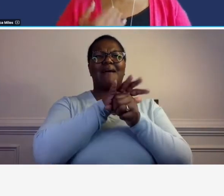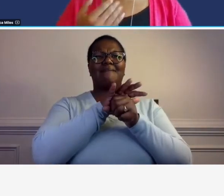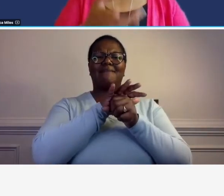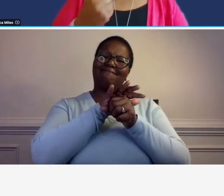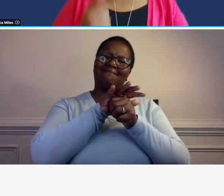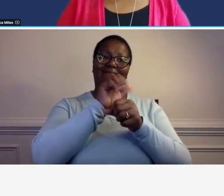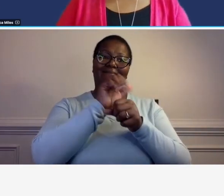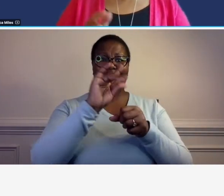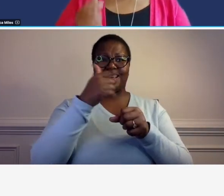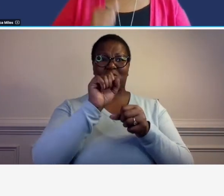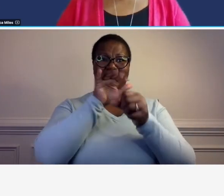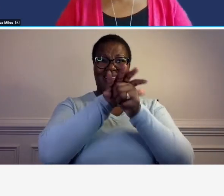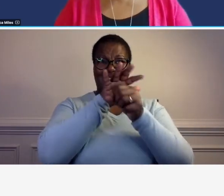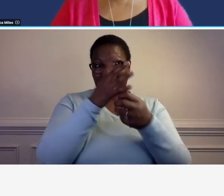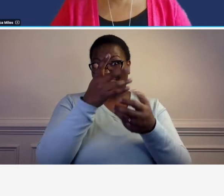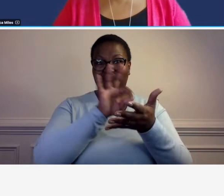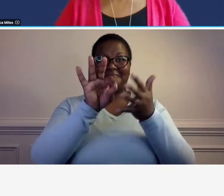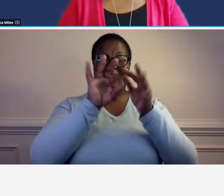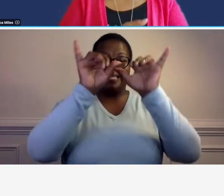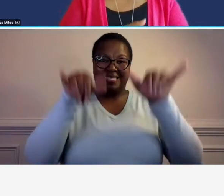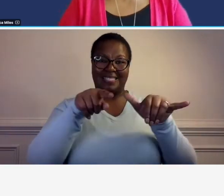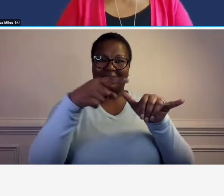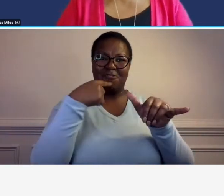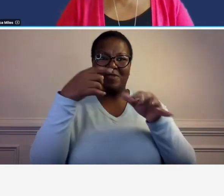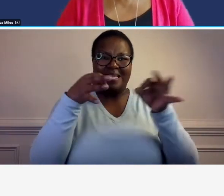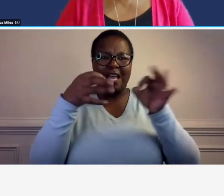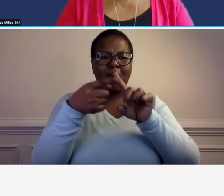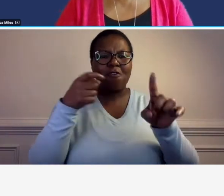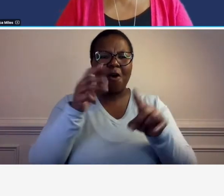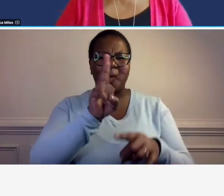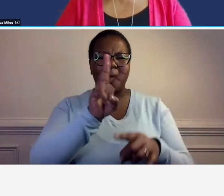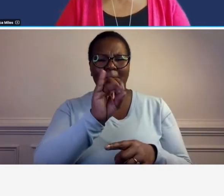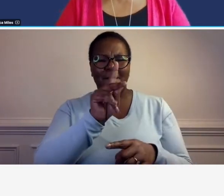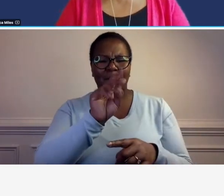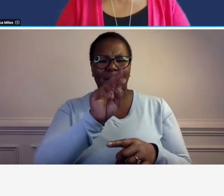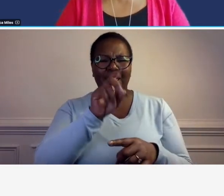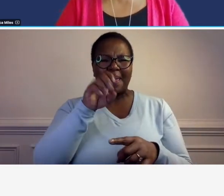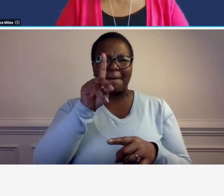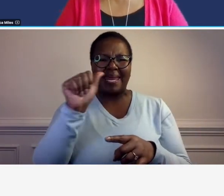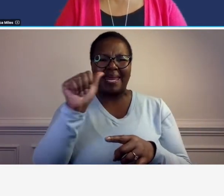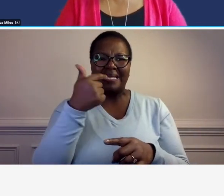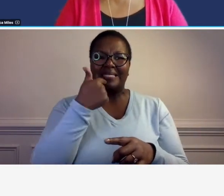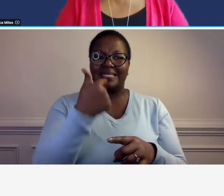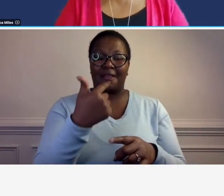is actually a wikipedia definition here but an acceptable accounting system means a system that